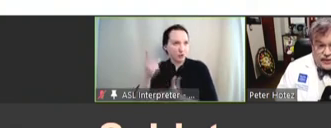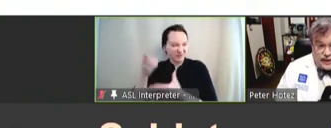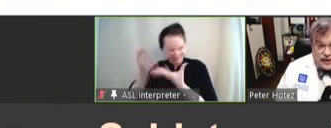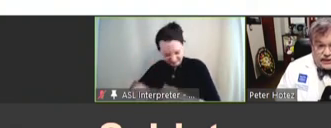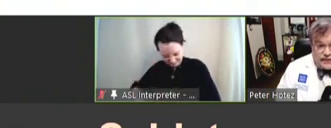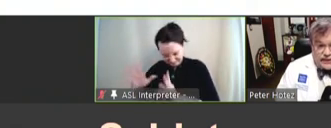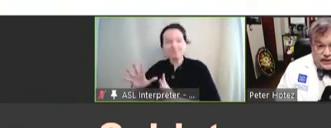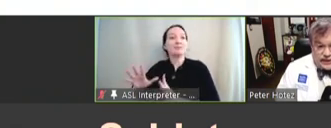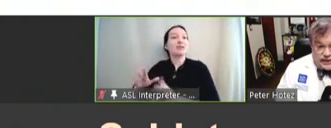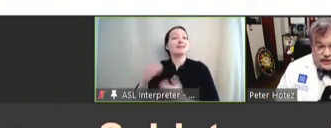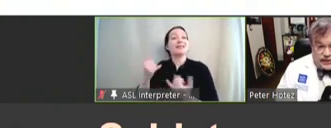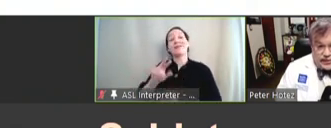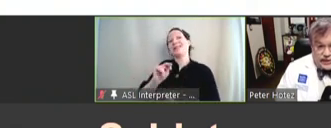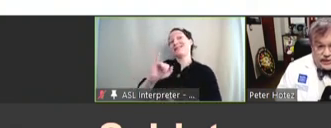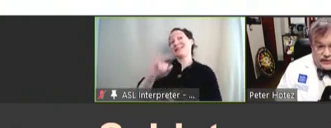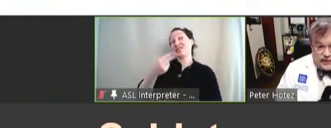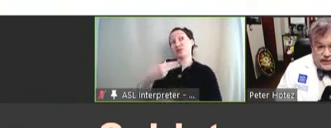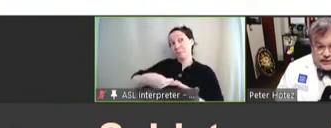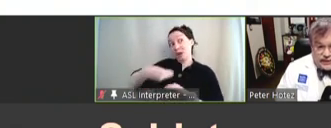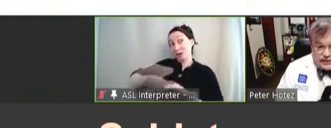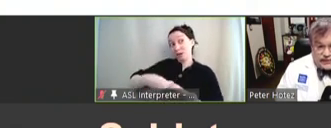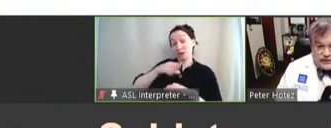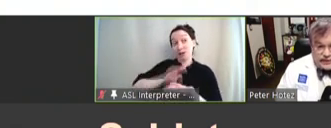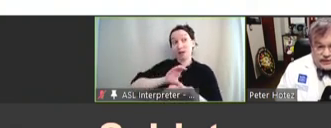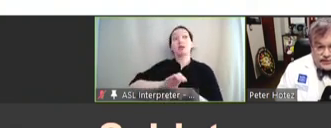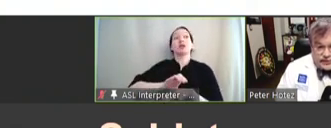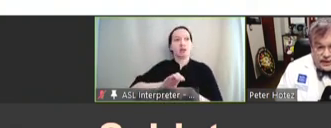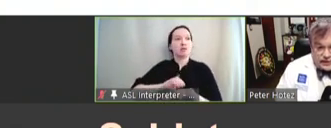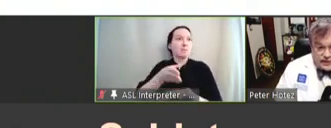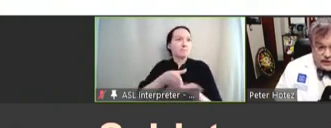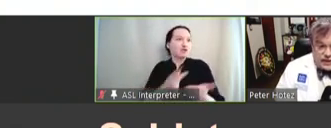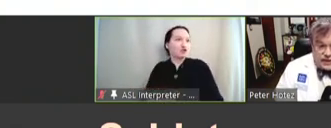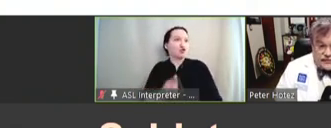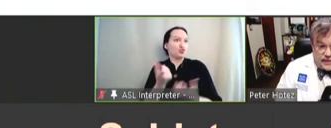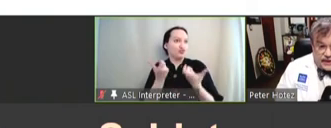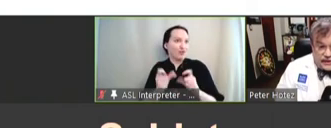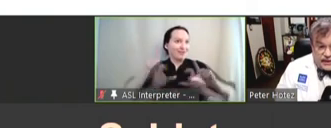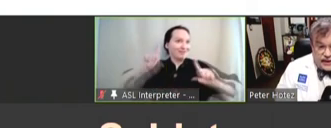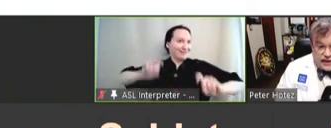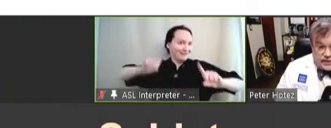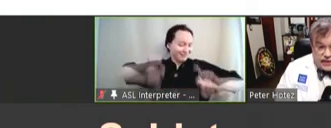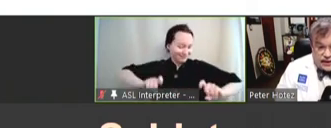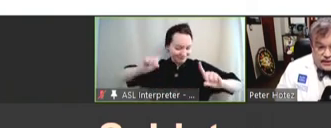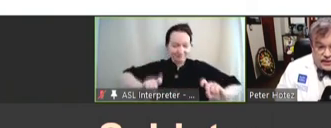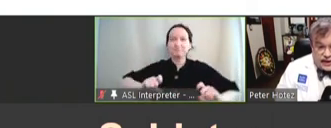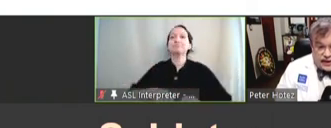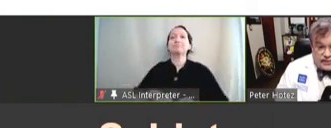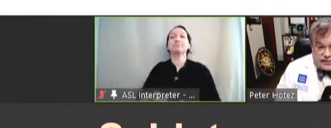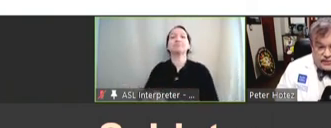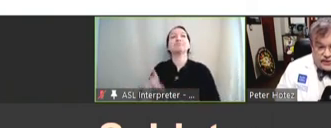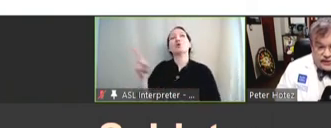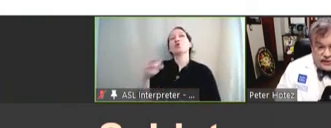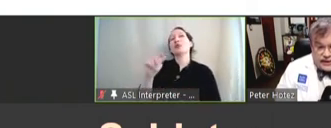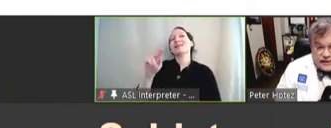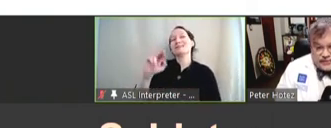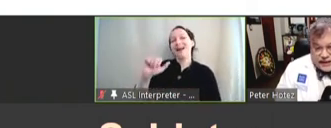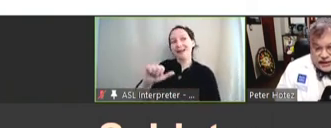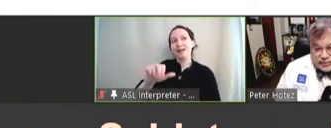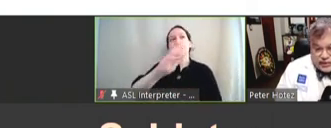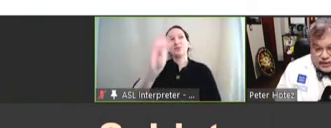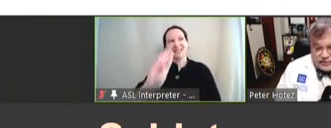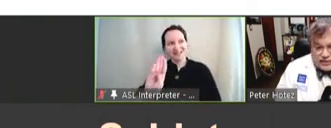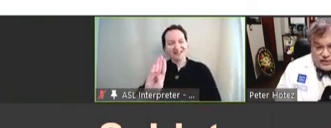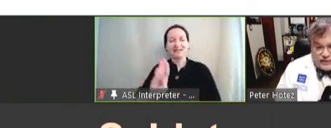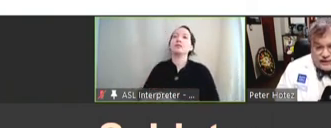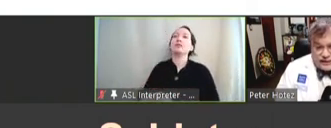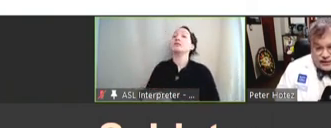NIH funding this is going into Phase 2 trials in Uganda and in Brazil. The problem that we face,